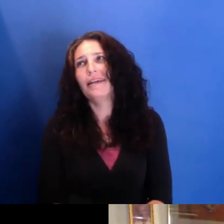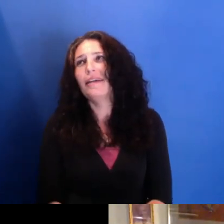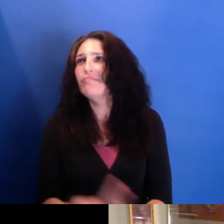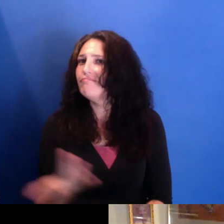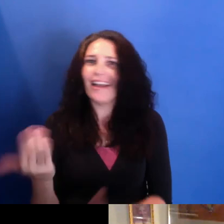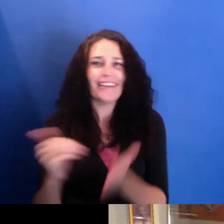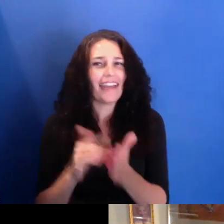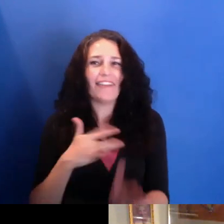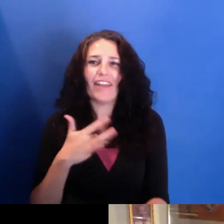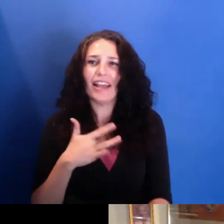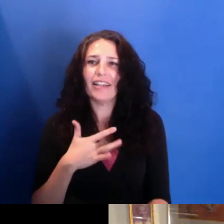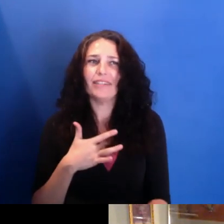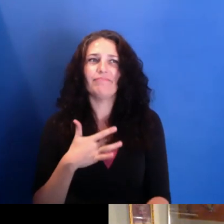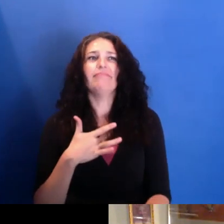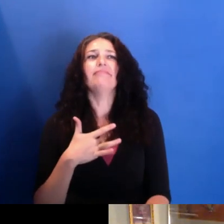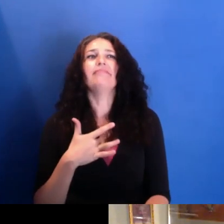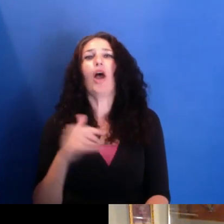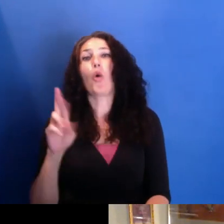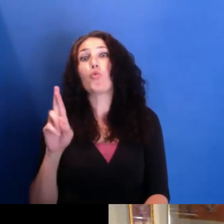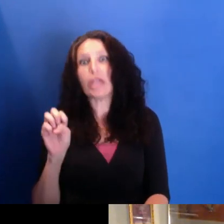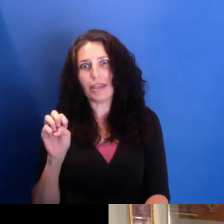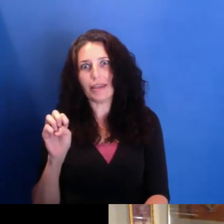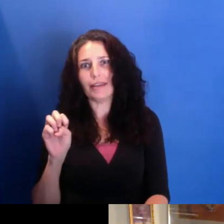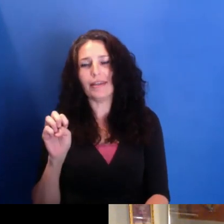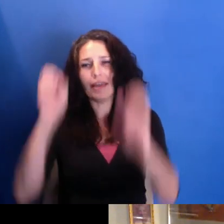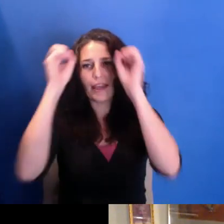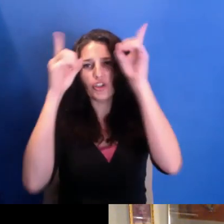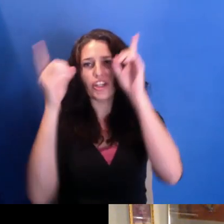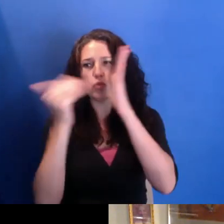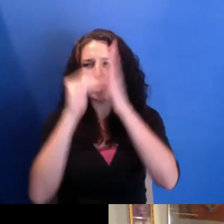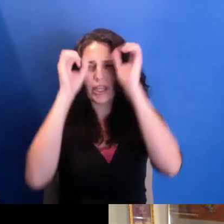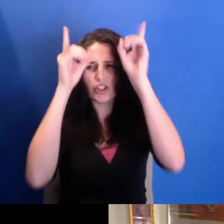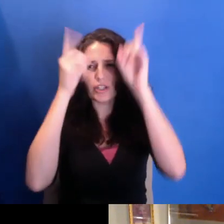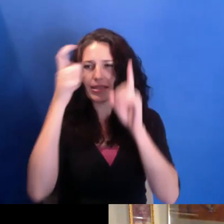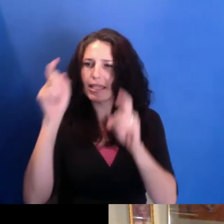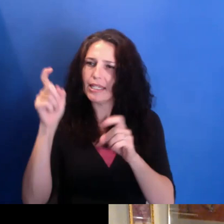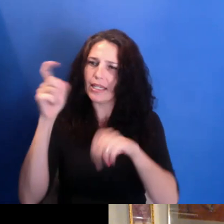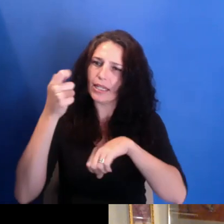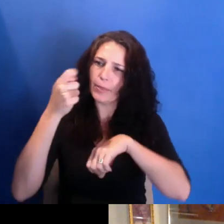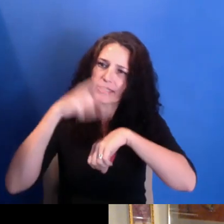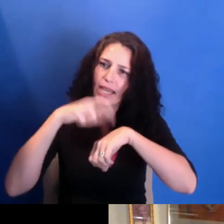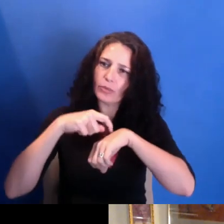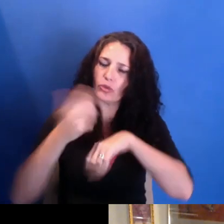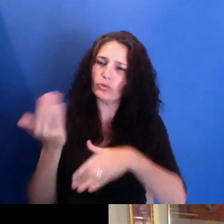was kind of taking a moment to center myself and appreciate where--